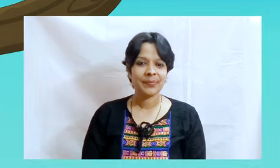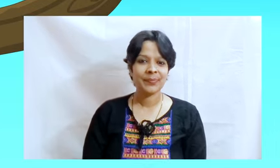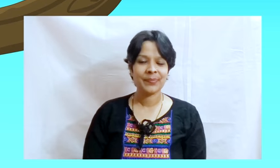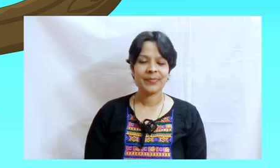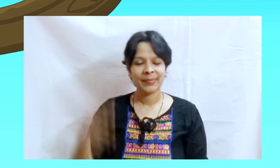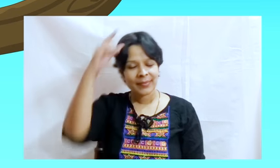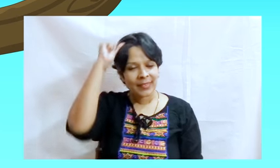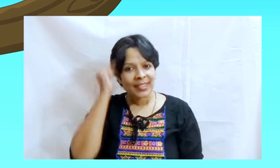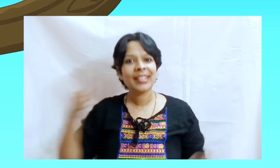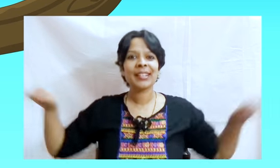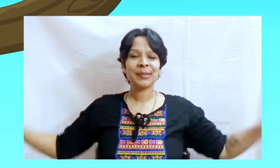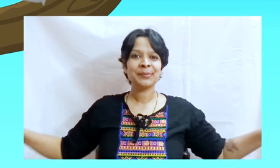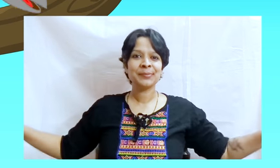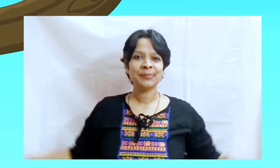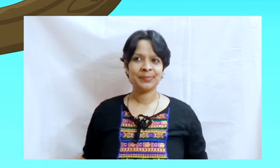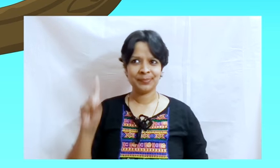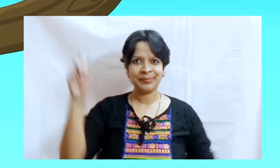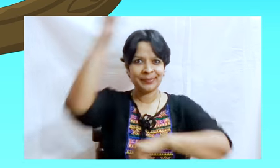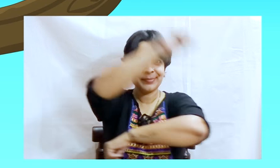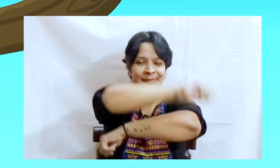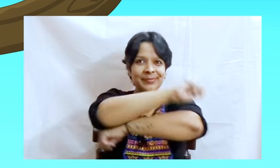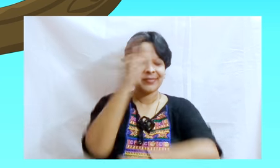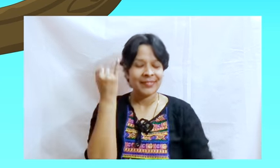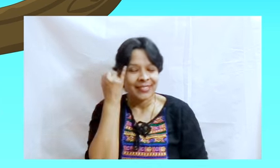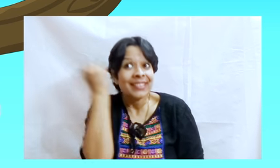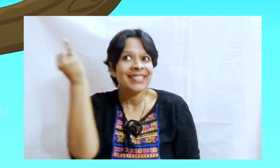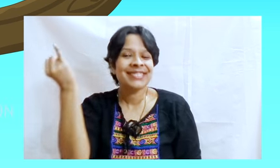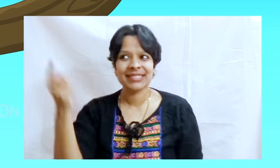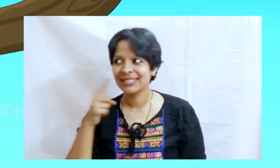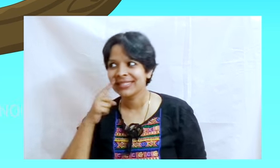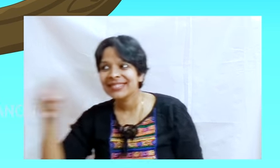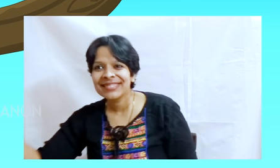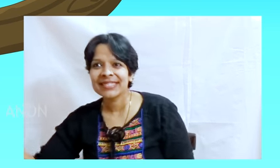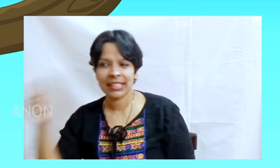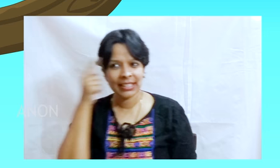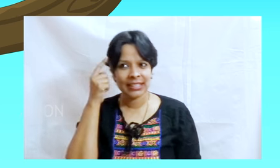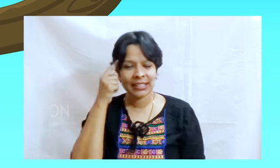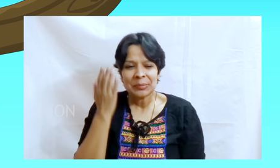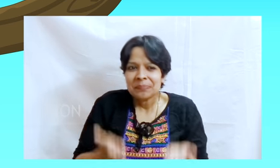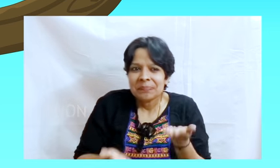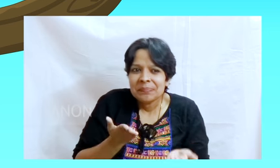The raven one day got an idea! He thought he too would become like Swan, if he lived like a swan!